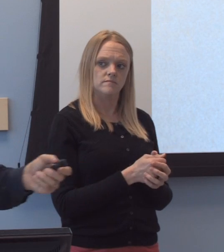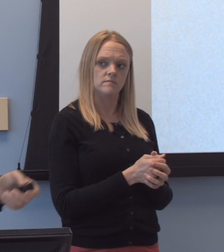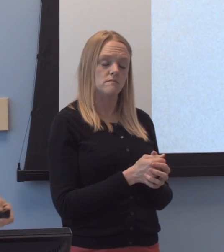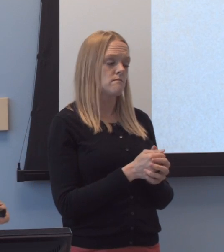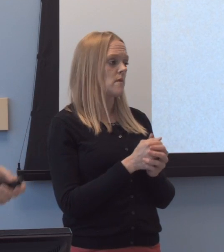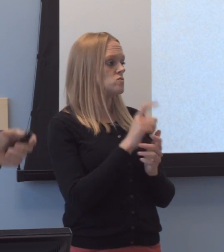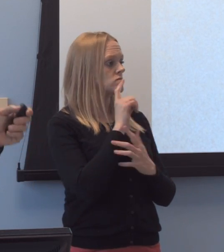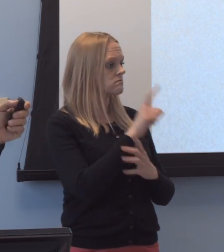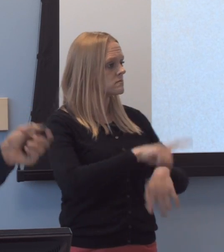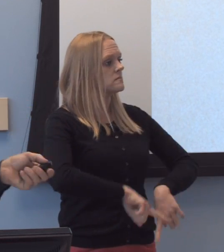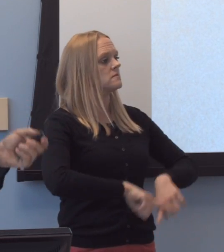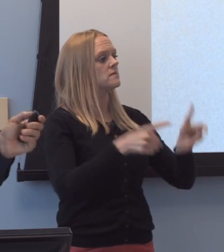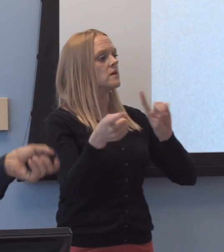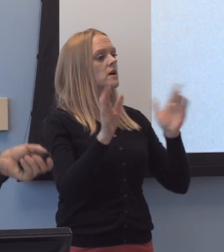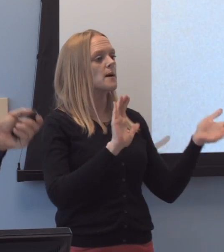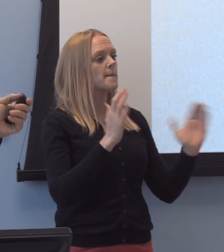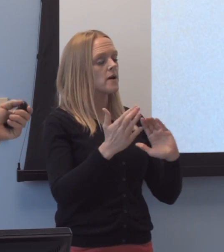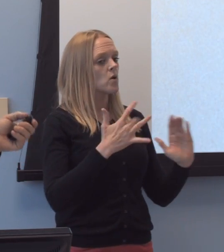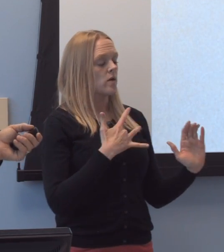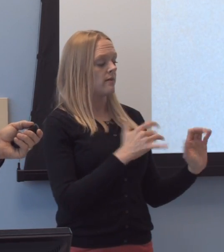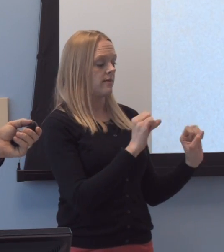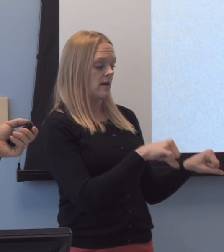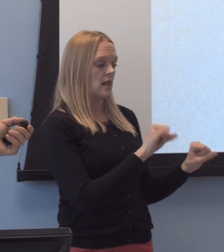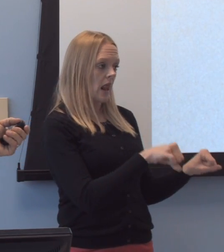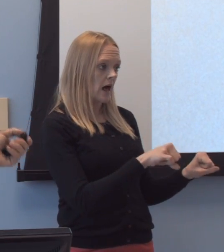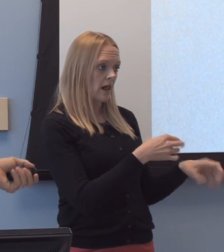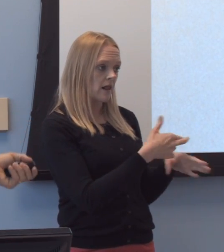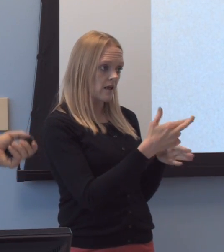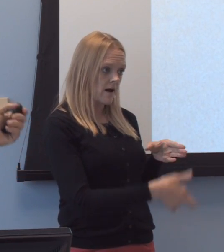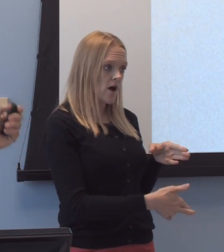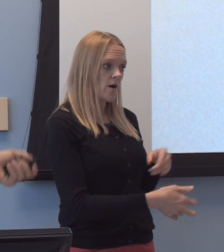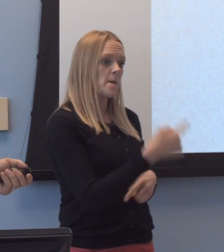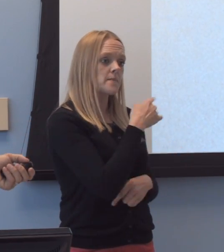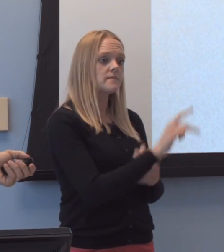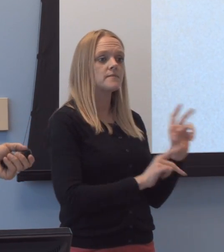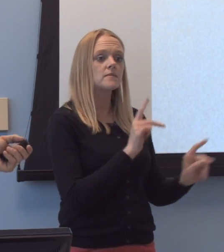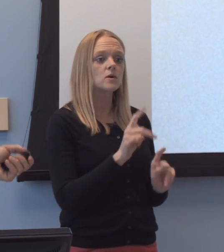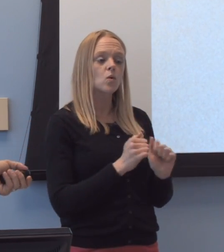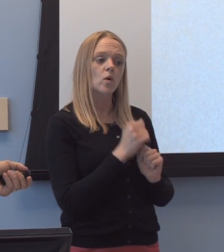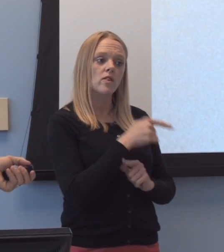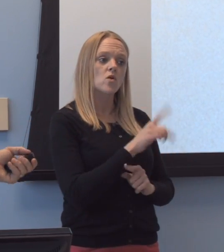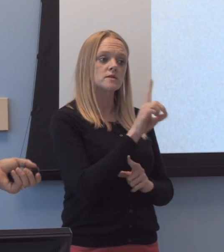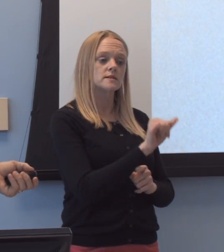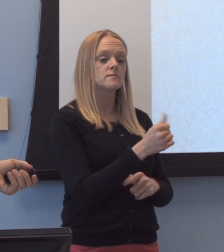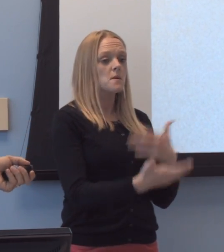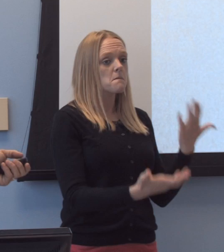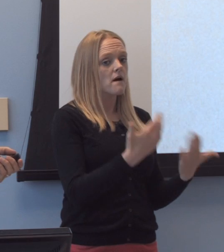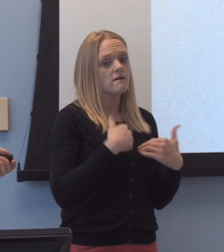compared to the likely outcomes that these, uh, individuals with such disabilities might experience otherwise